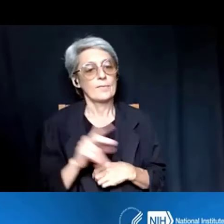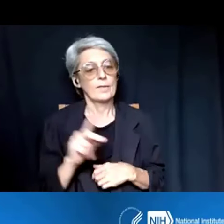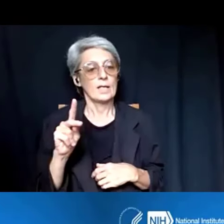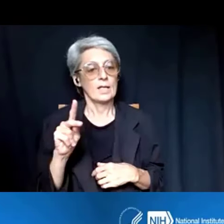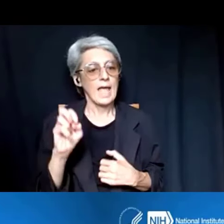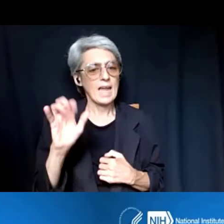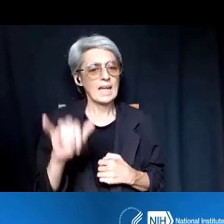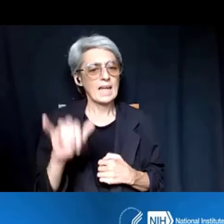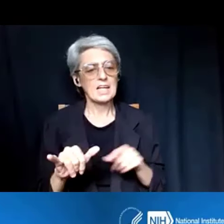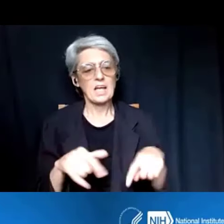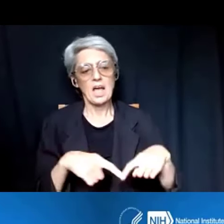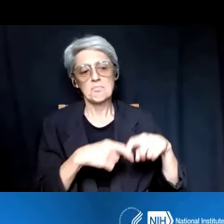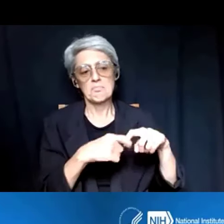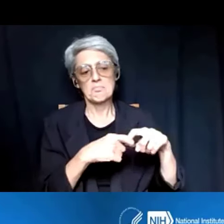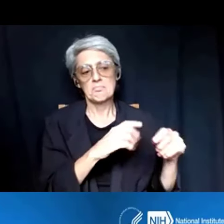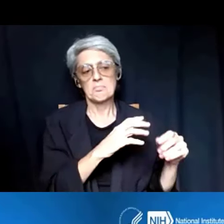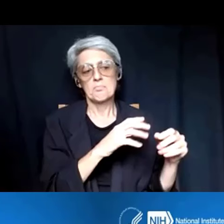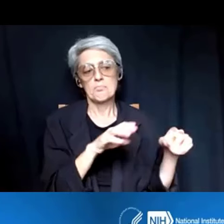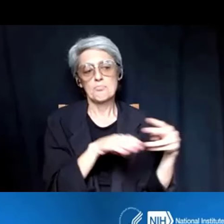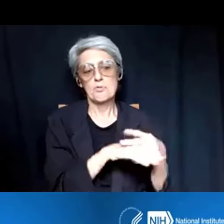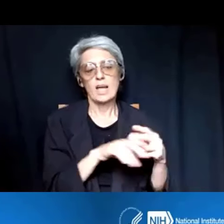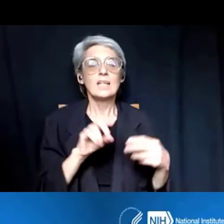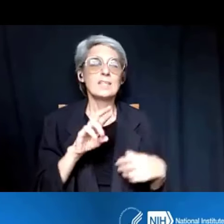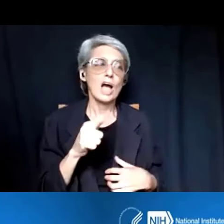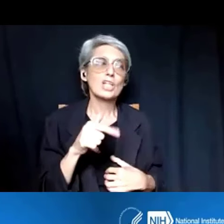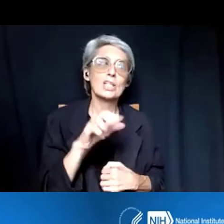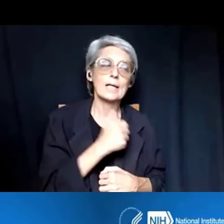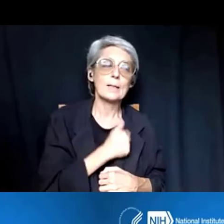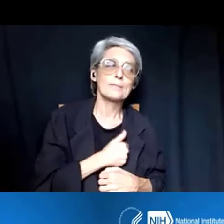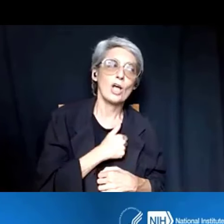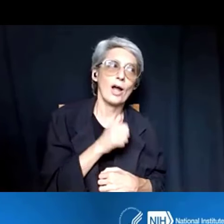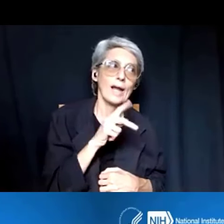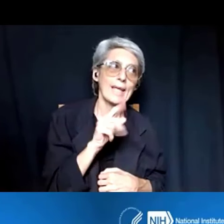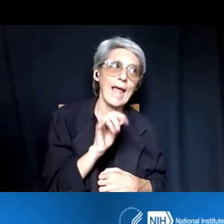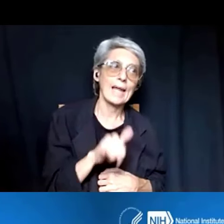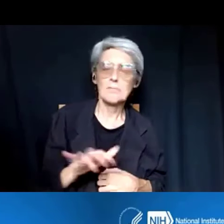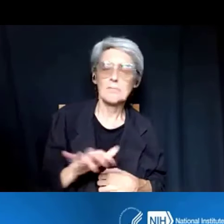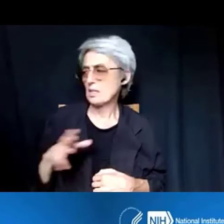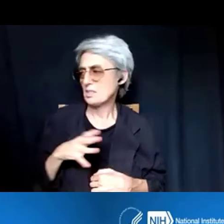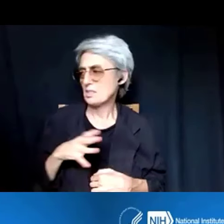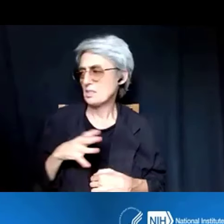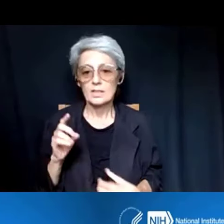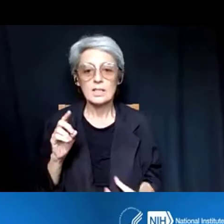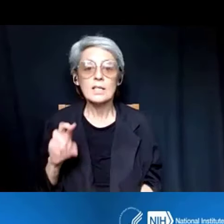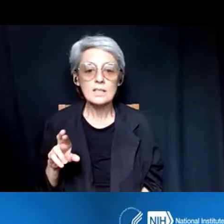or, Dr. Gibbs, I'm sorry. Dr. Kenneth Gibbs: No, it's all right. Dr. Anissa Brown: So, dr. Boone, let me ask you a question,